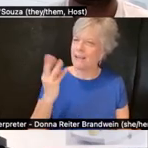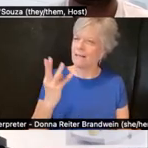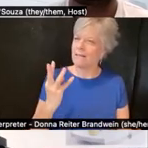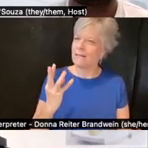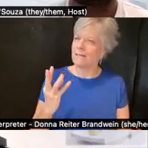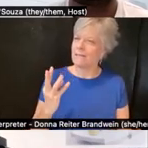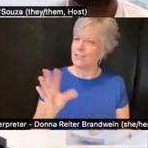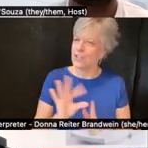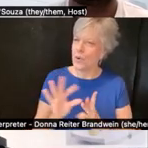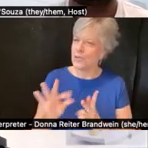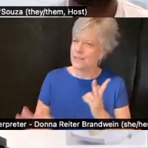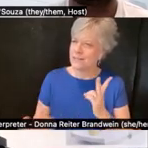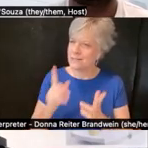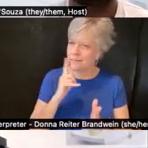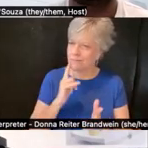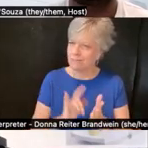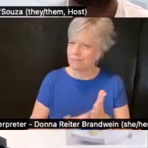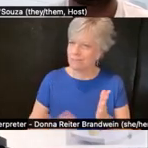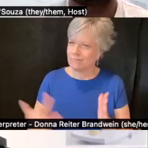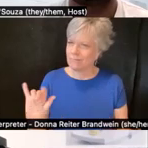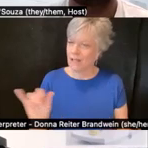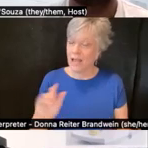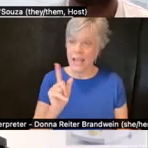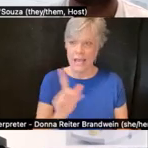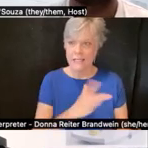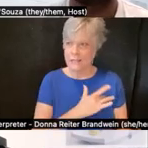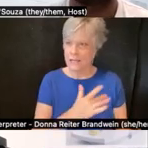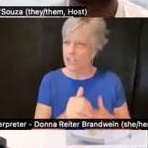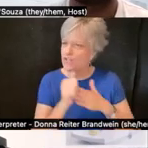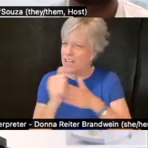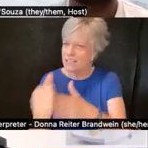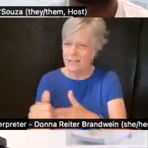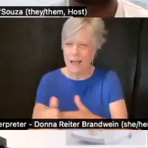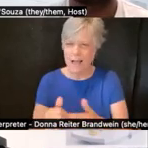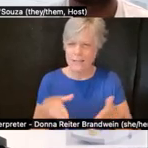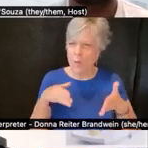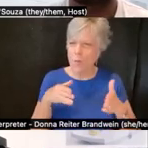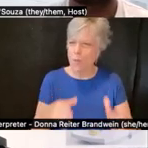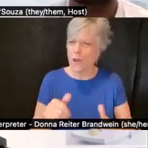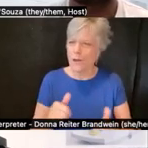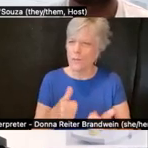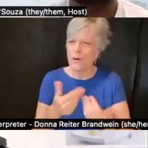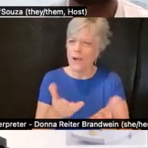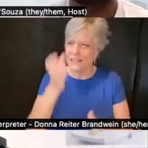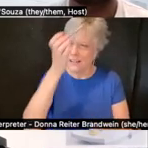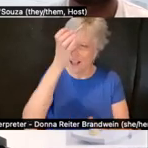Crip Couture is a trendsetter, a platform for providing concepts, language, tools,